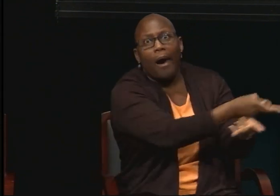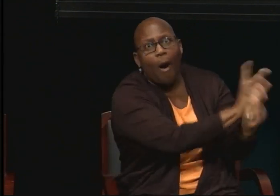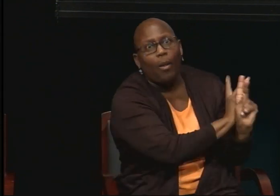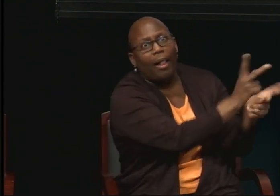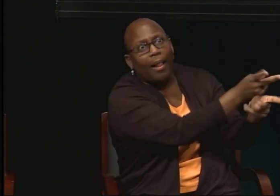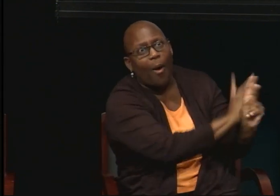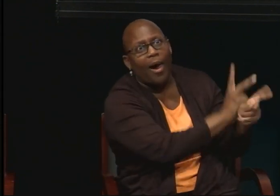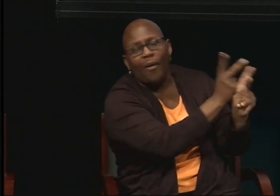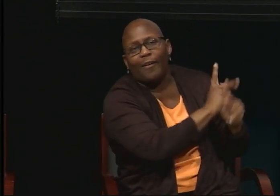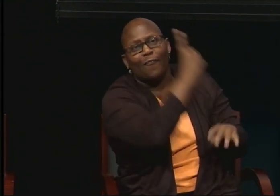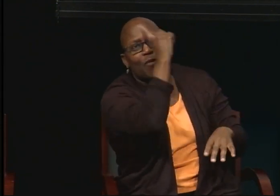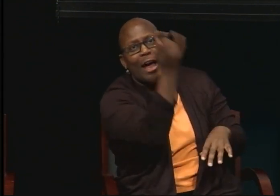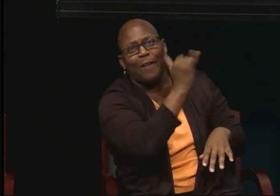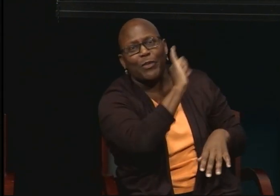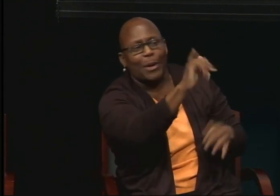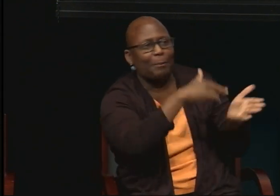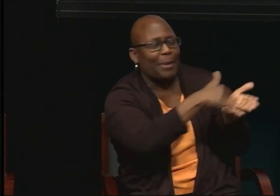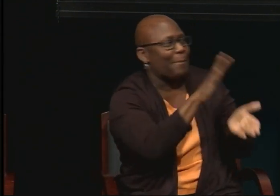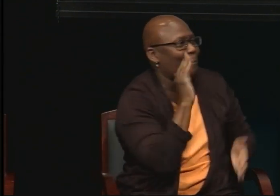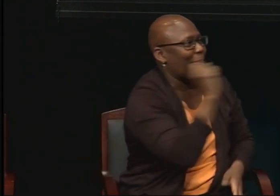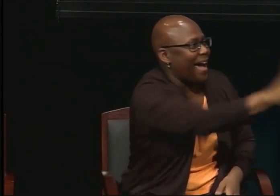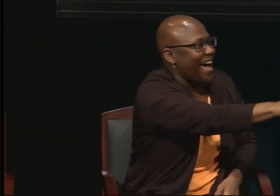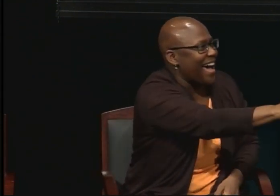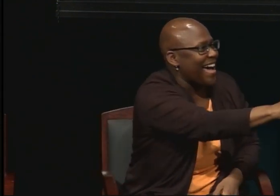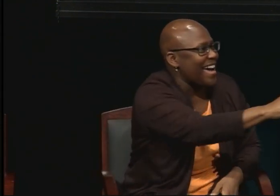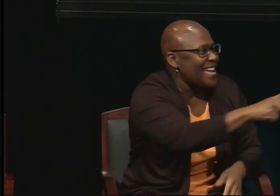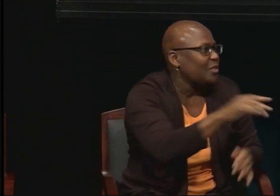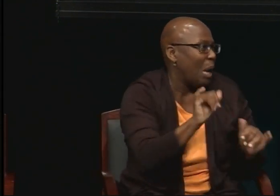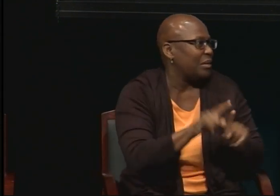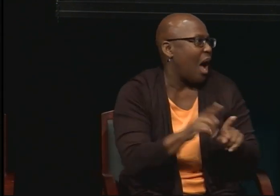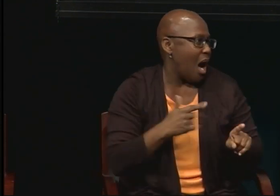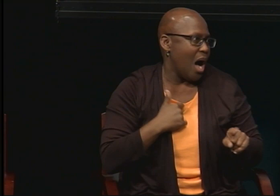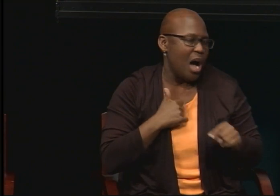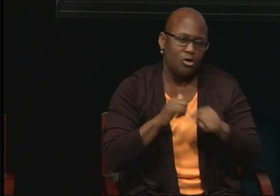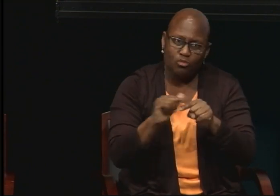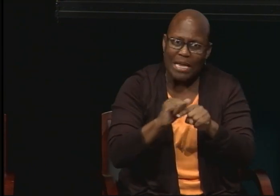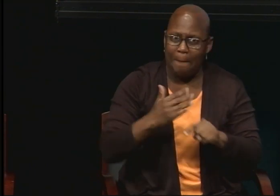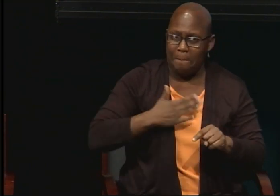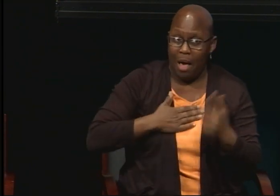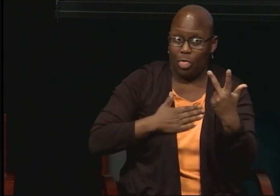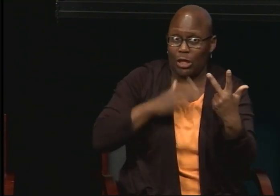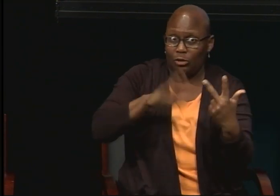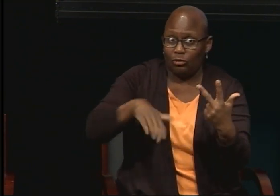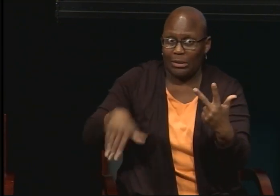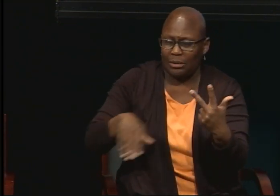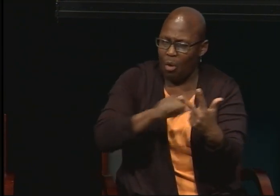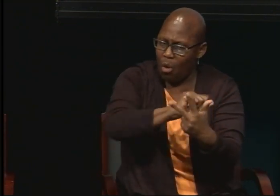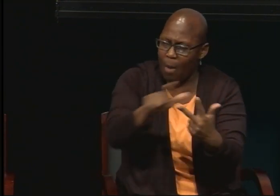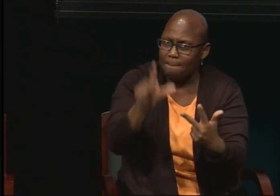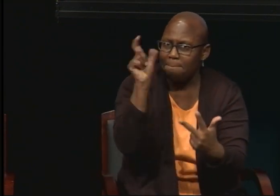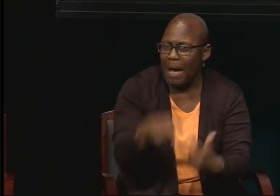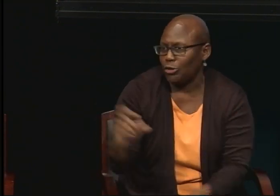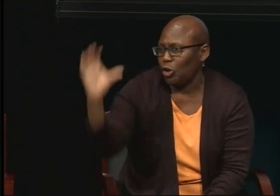All of my three children I gave them the responsibility to make sure that they needed to look and search out those scholarships and grants.